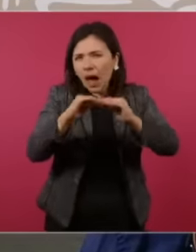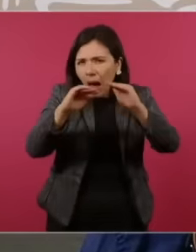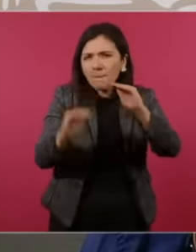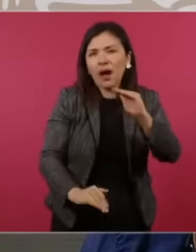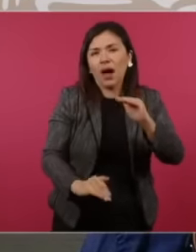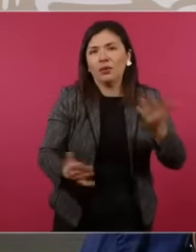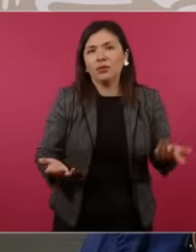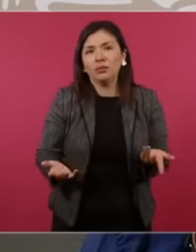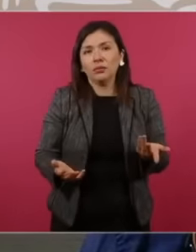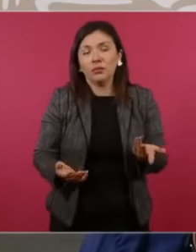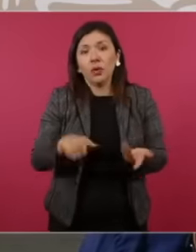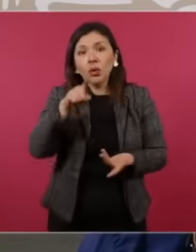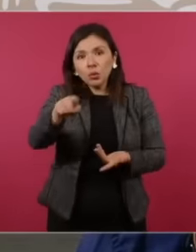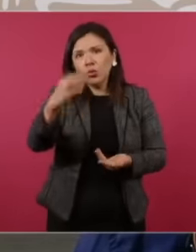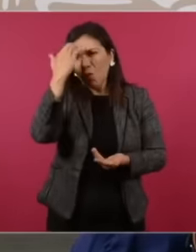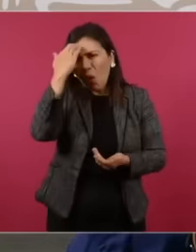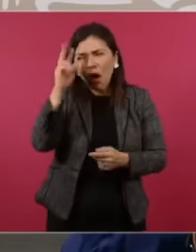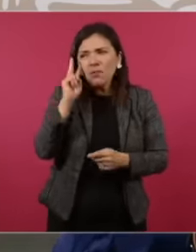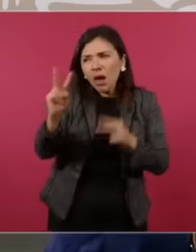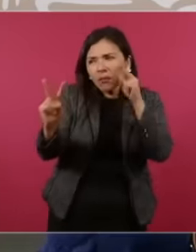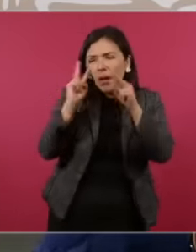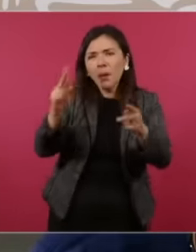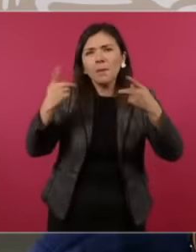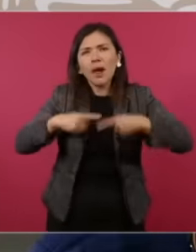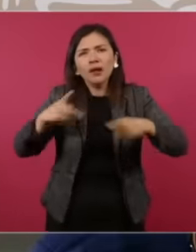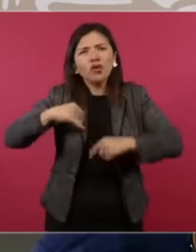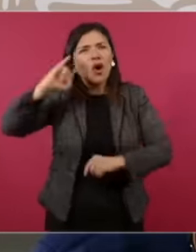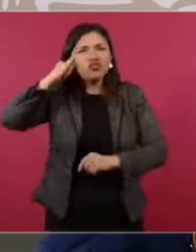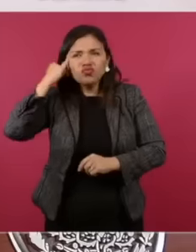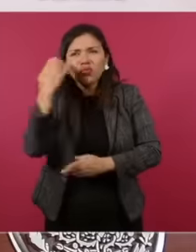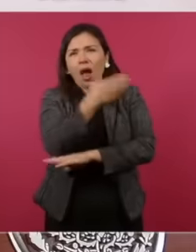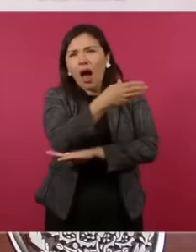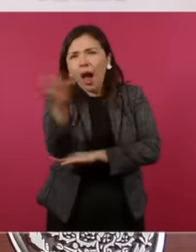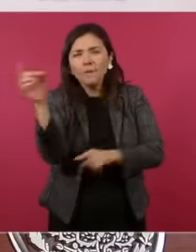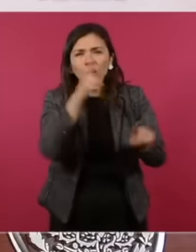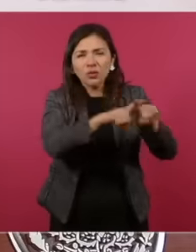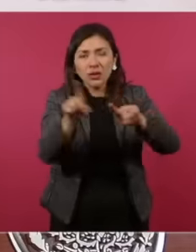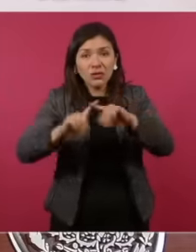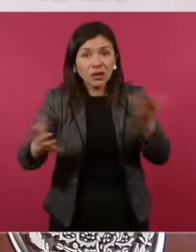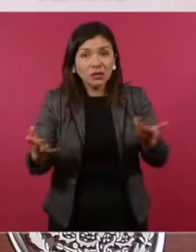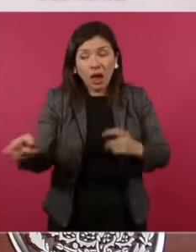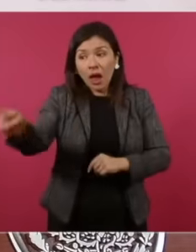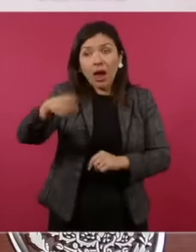because you have been with Los Campesinos and with the indigenous people, then they say, They are